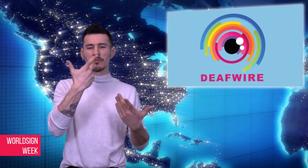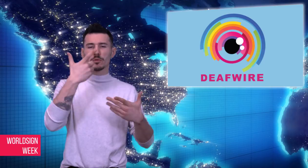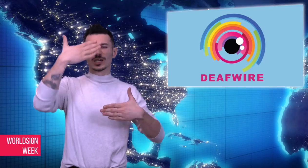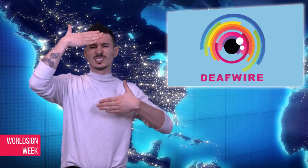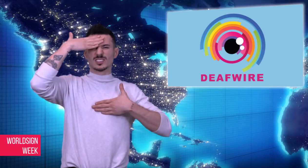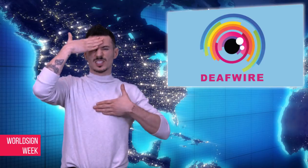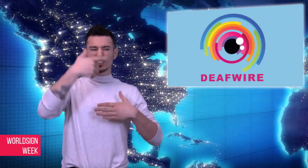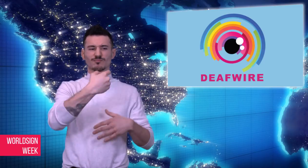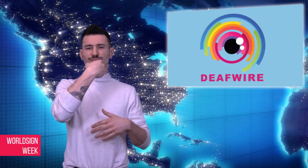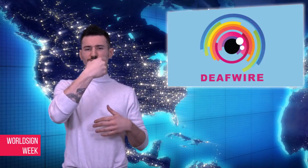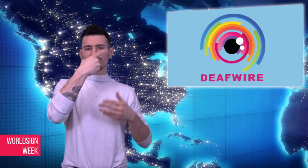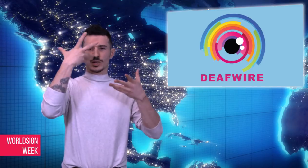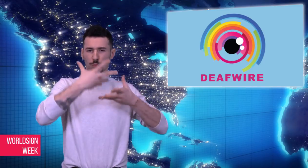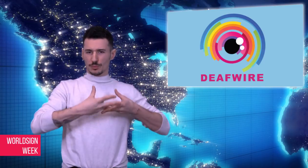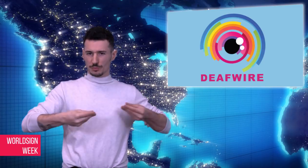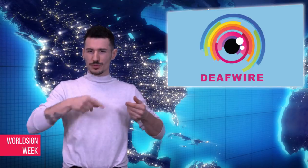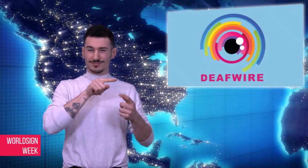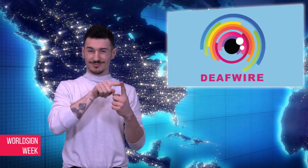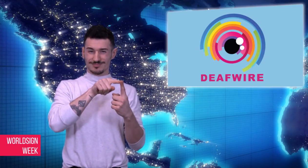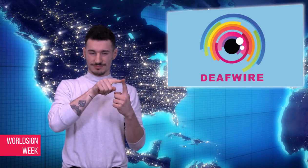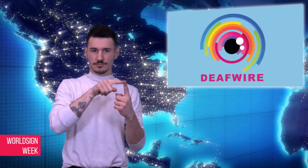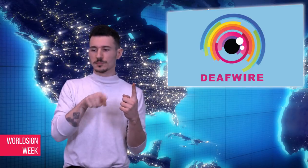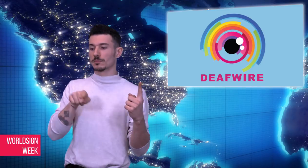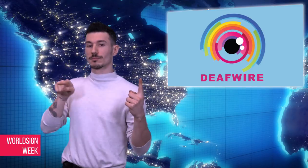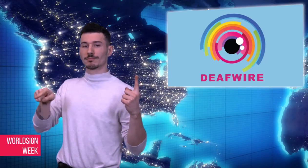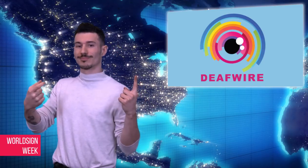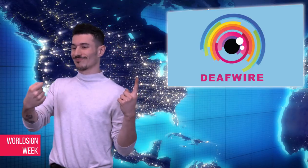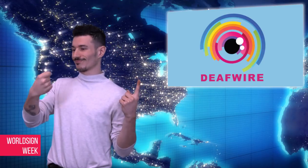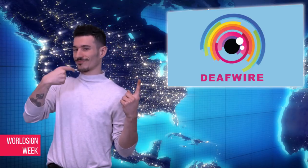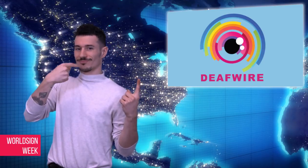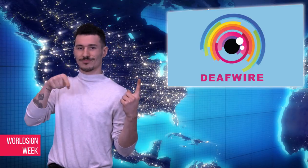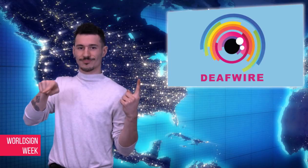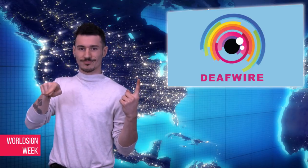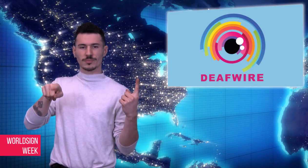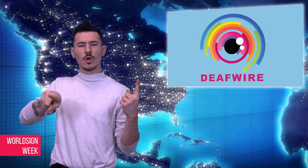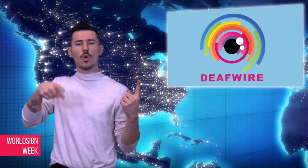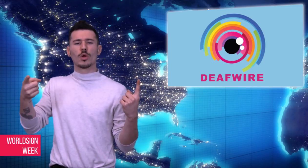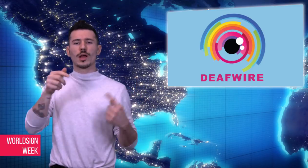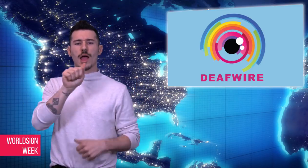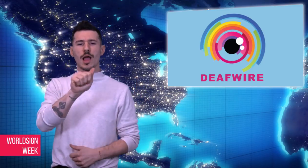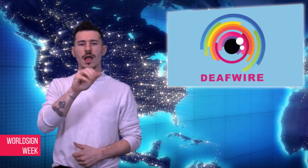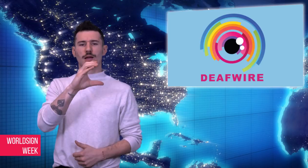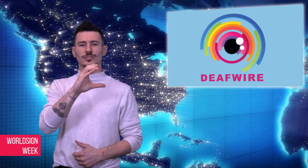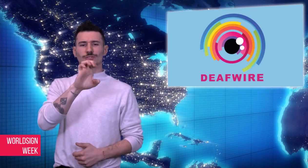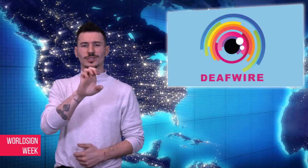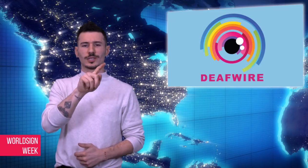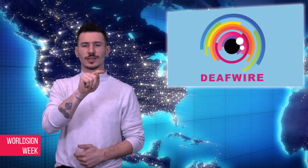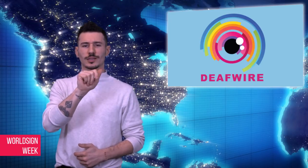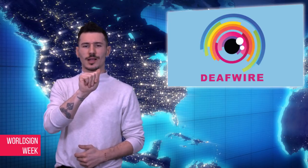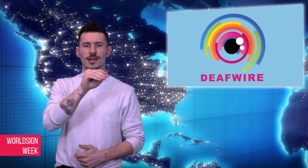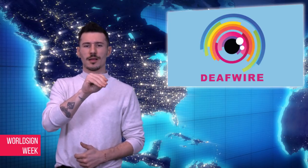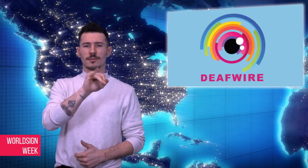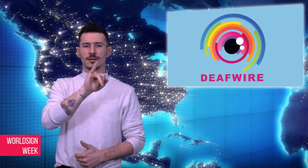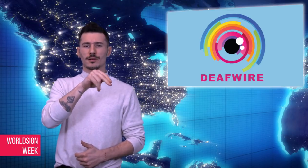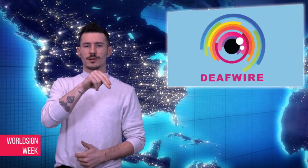even sudden deafness especially if the opioids are mixed with acetaminophen or